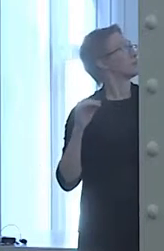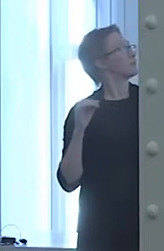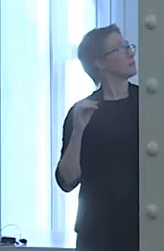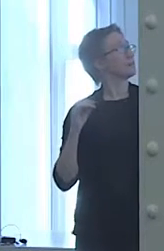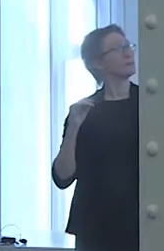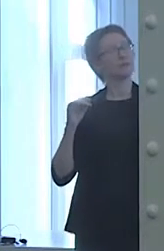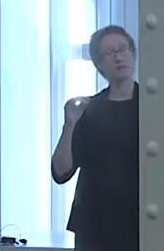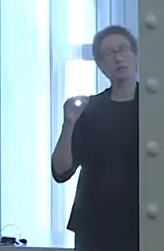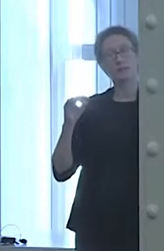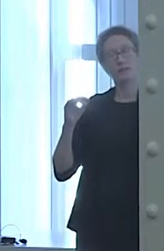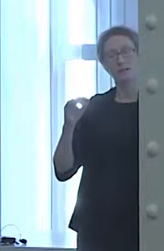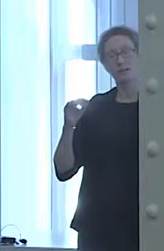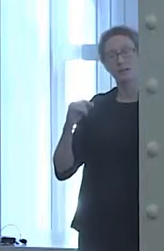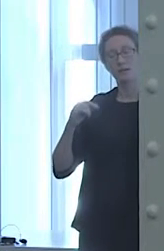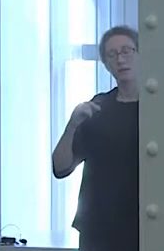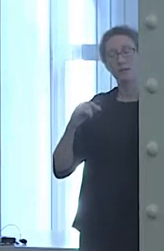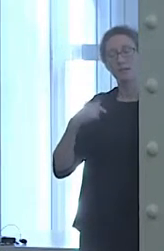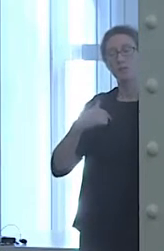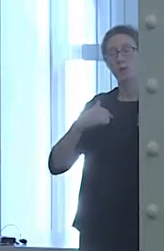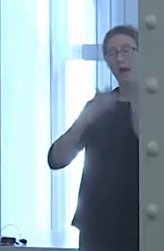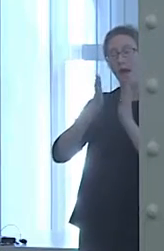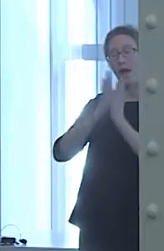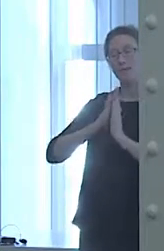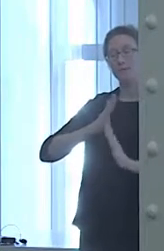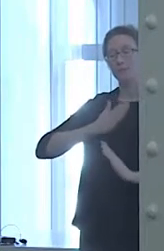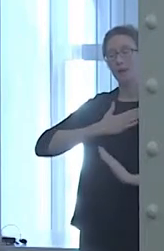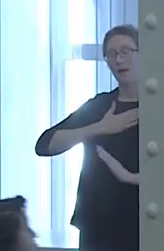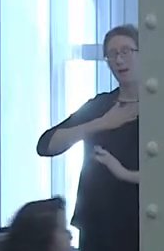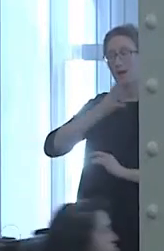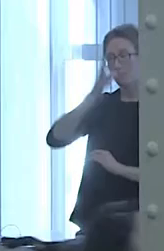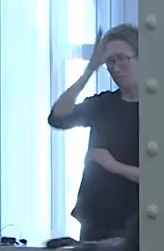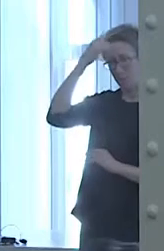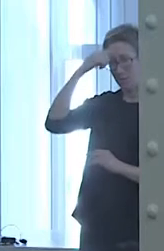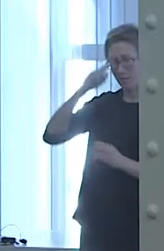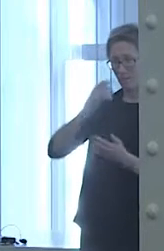So I asked my parents for help, and they asked our pastor for help,